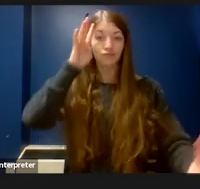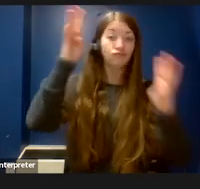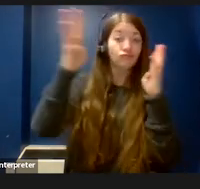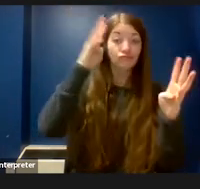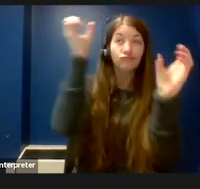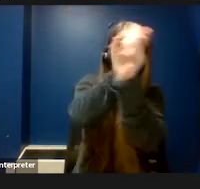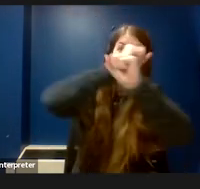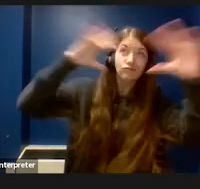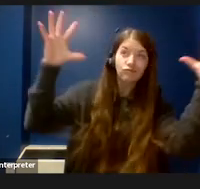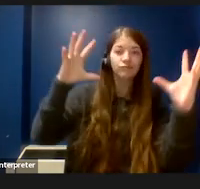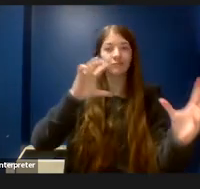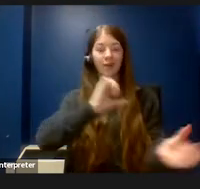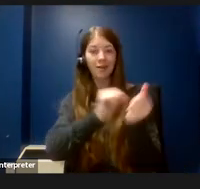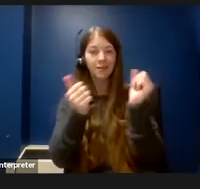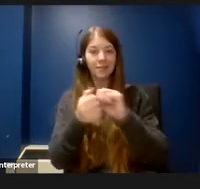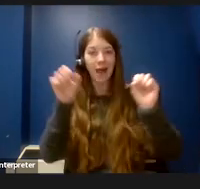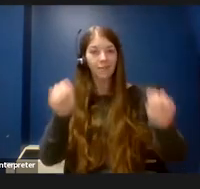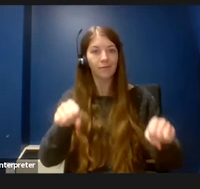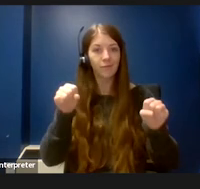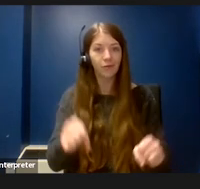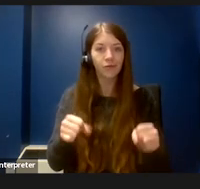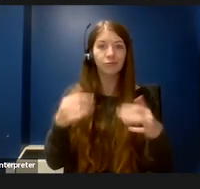adaptable, sympathetic, and determined.